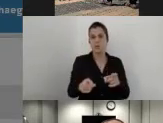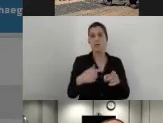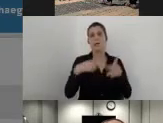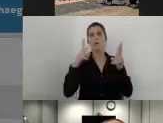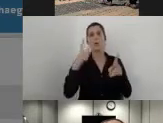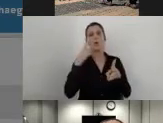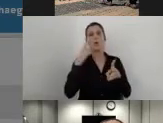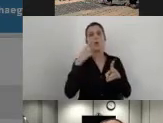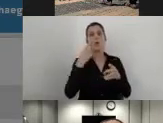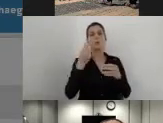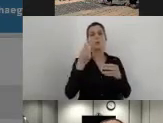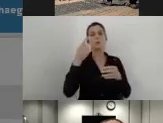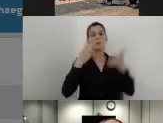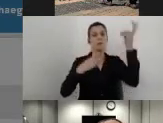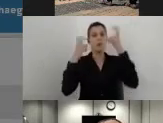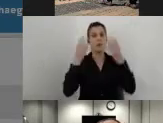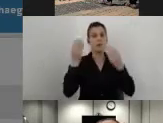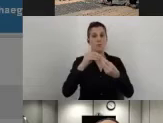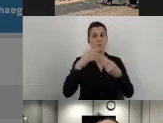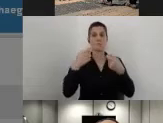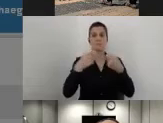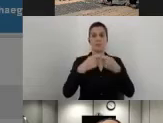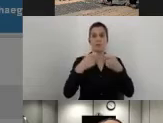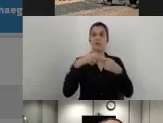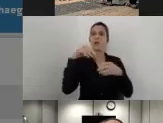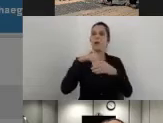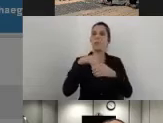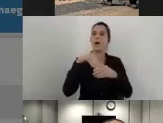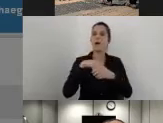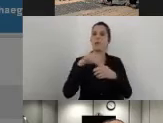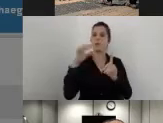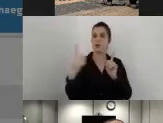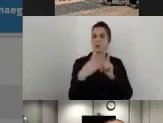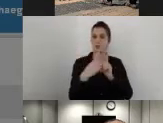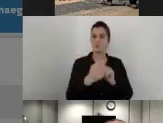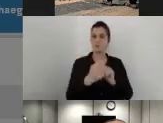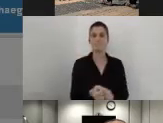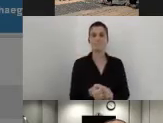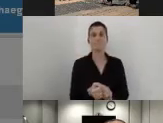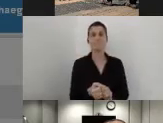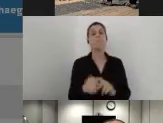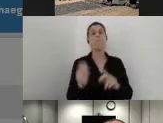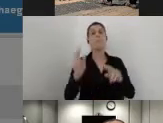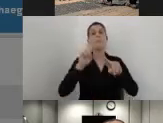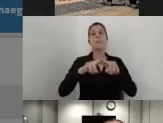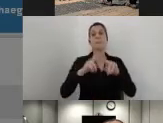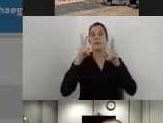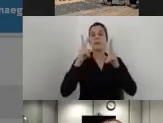the accessibility component and then I can fill in some additional information.